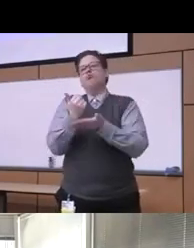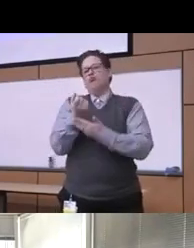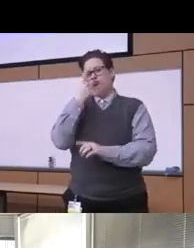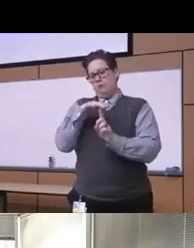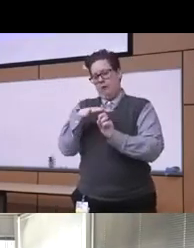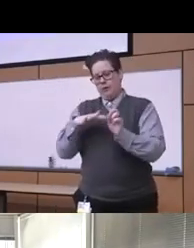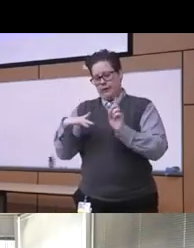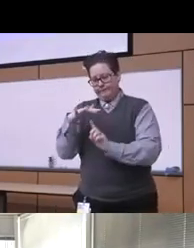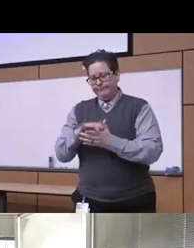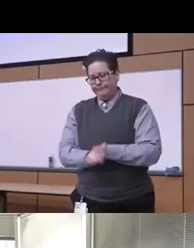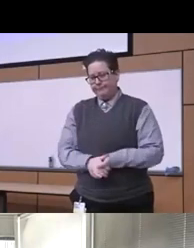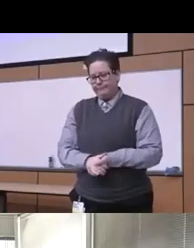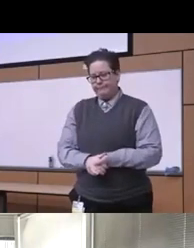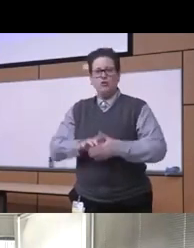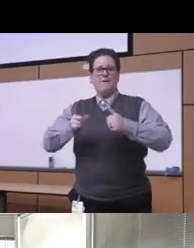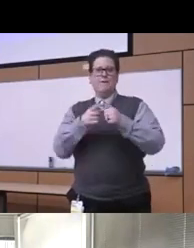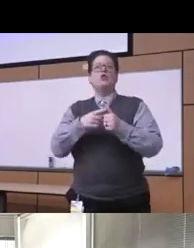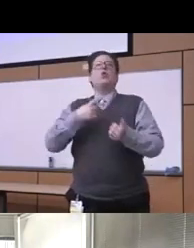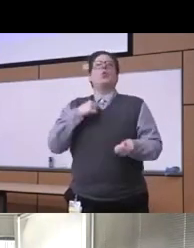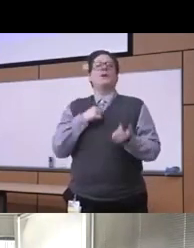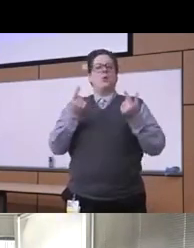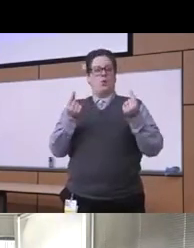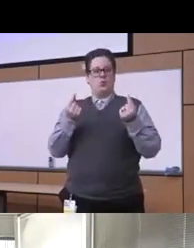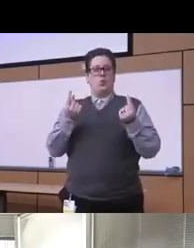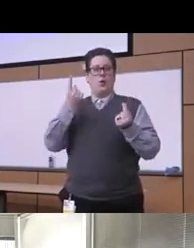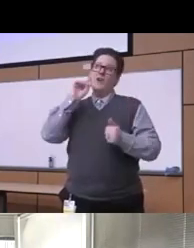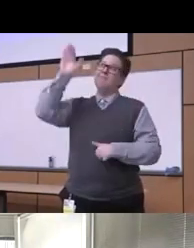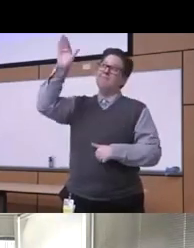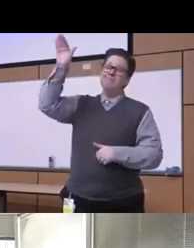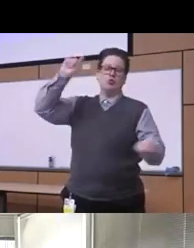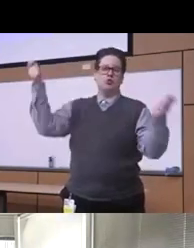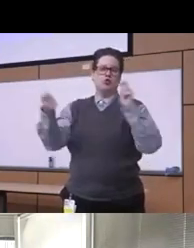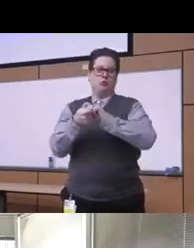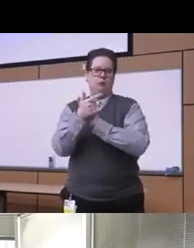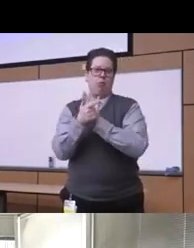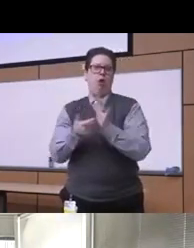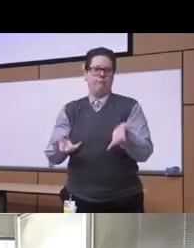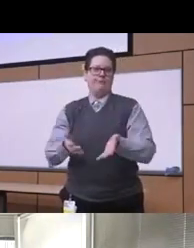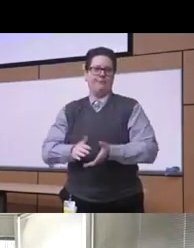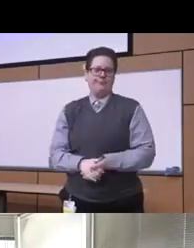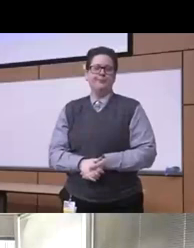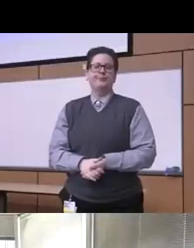foremost what can we do when it comes to advocacy for changes in drug policies so first of all we